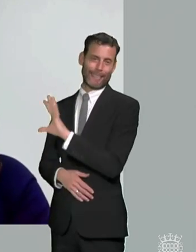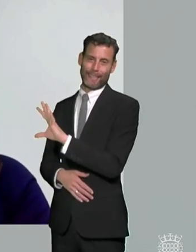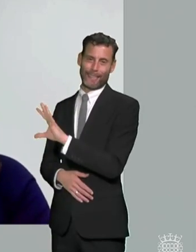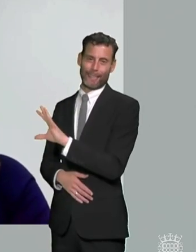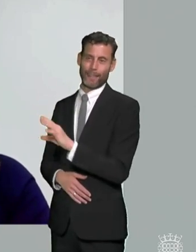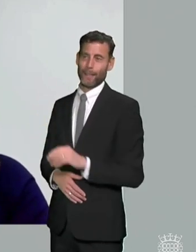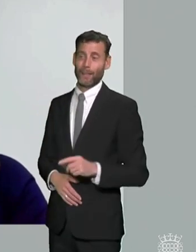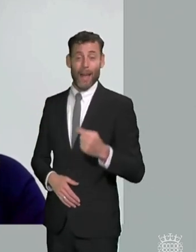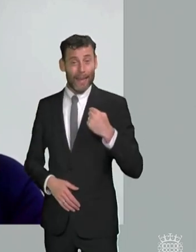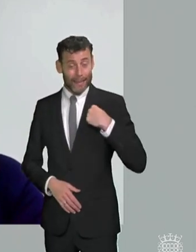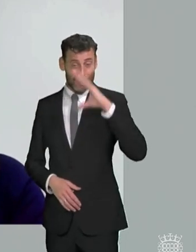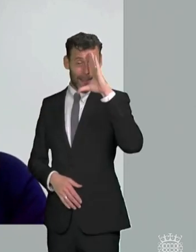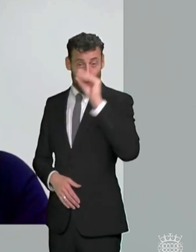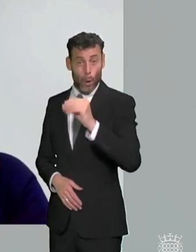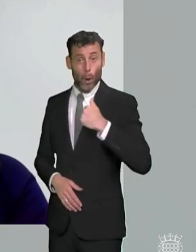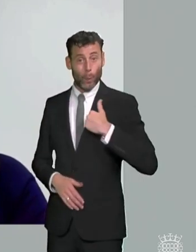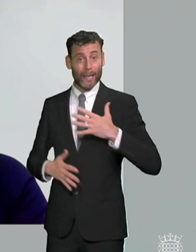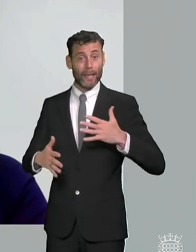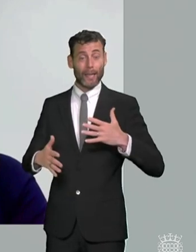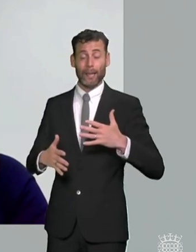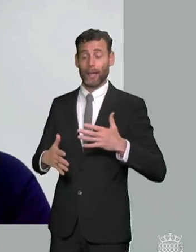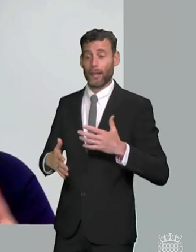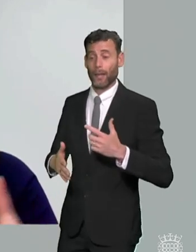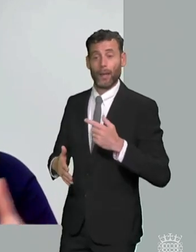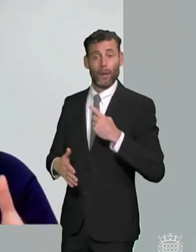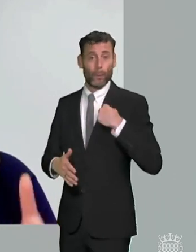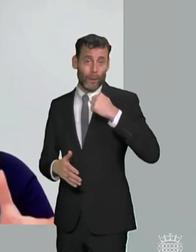children people would send any more we can't it's not sustainable and therefore the only way that